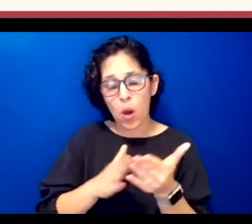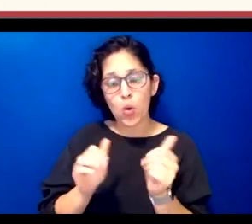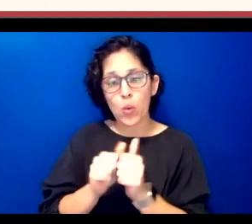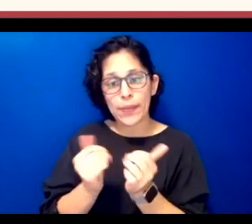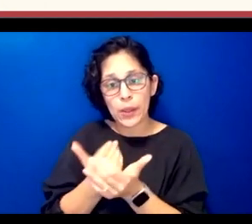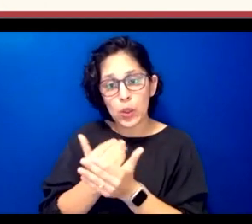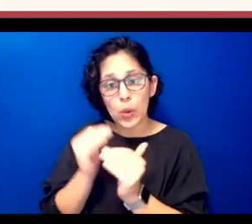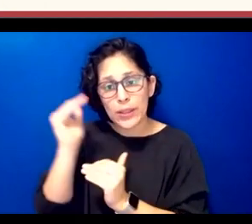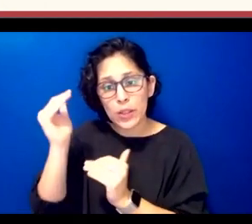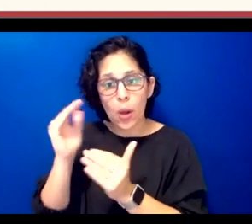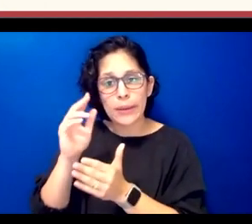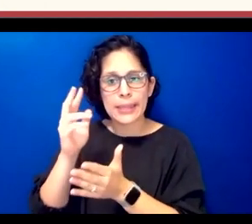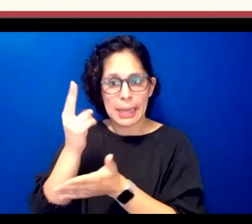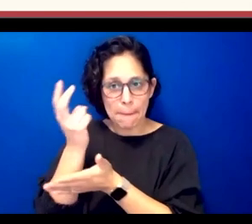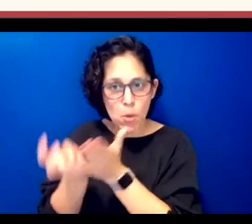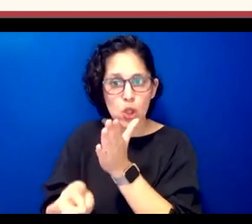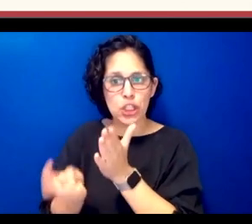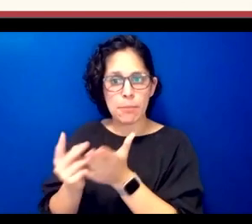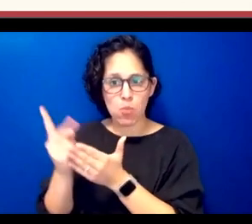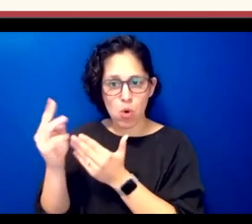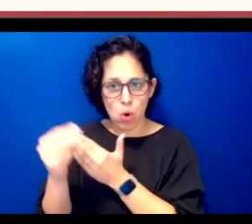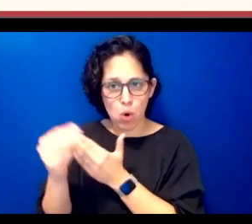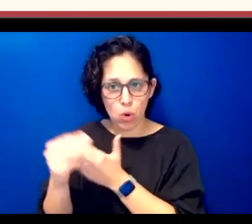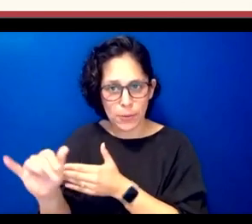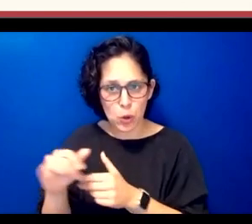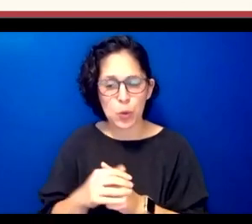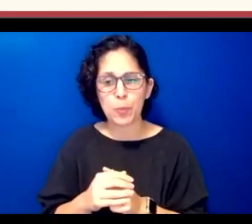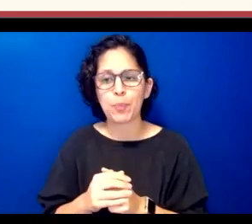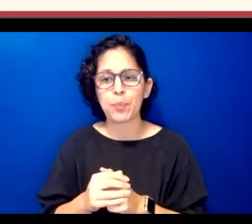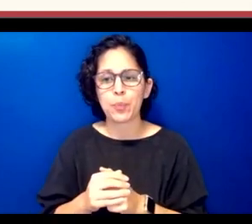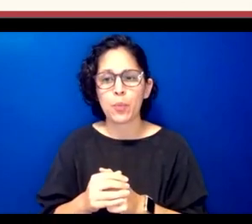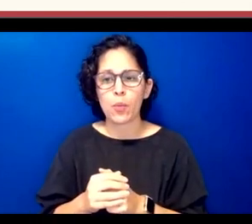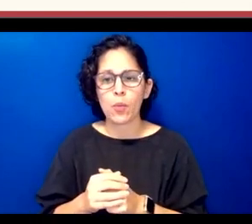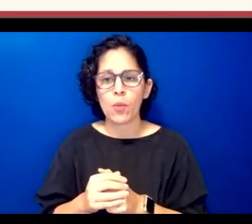sort of underlying scope and sequence um and some of the stories that we're able to pull